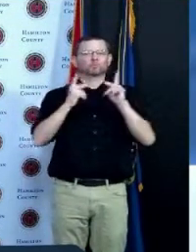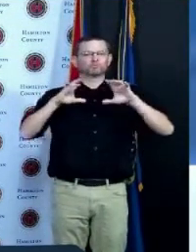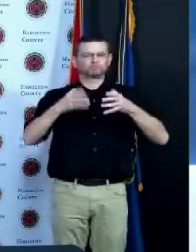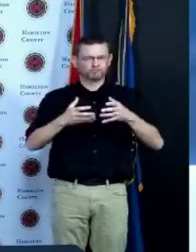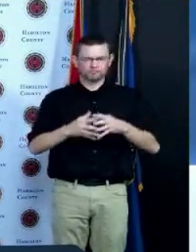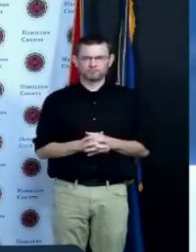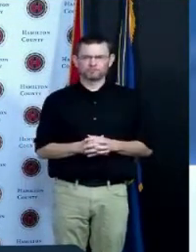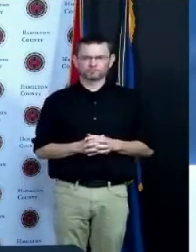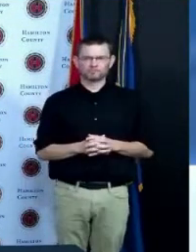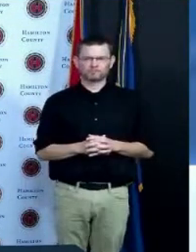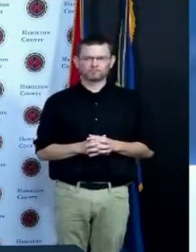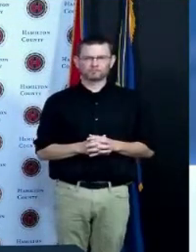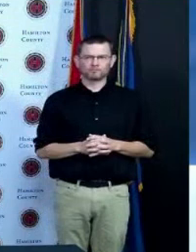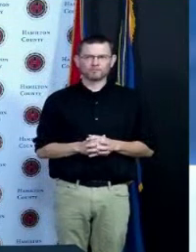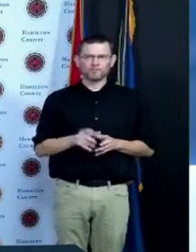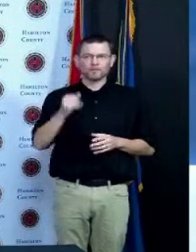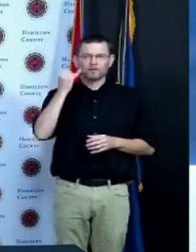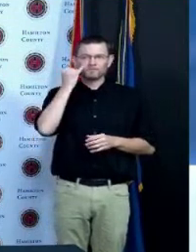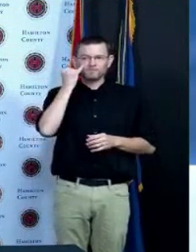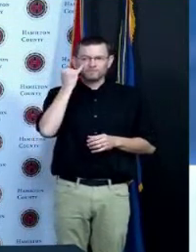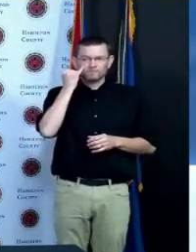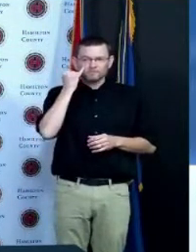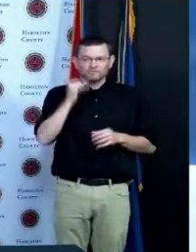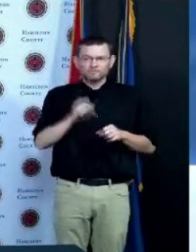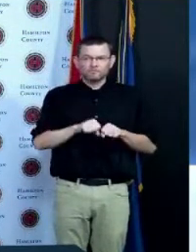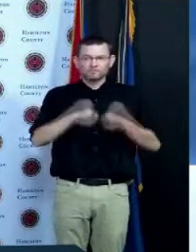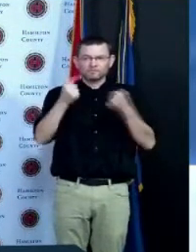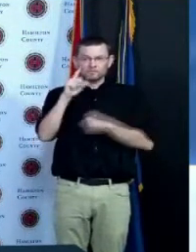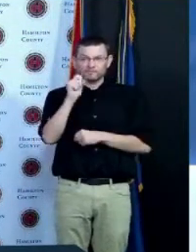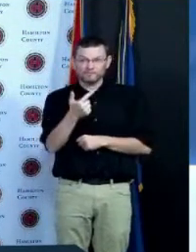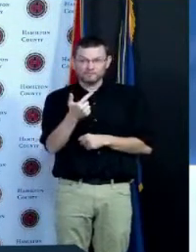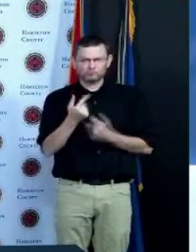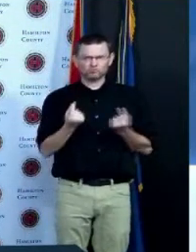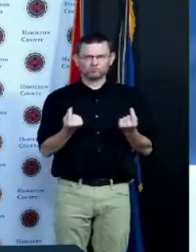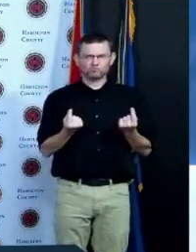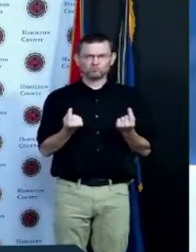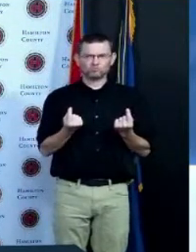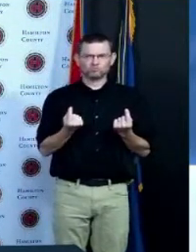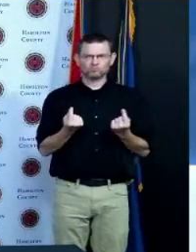the leg is broken or not but that was not the situation a year ago maybe nine to ten months ago